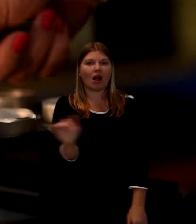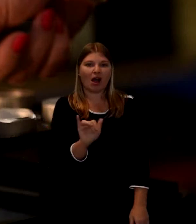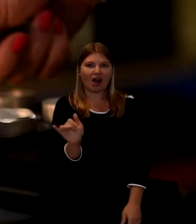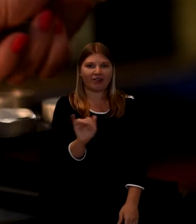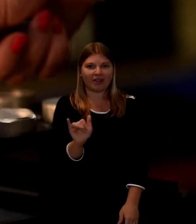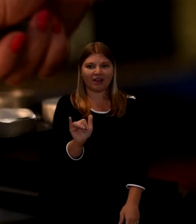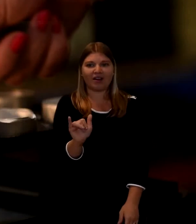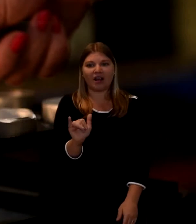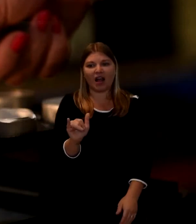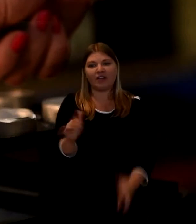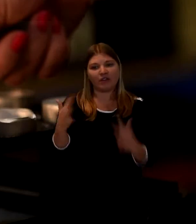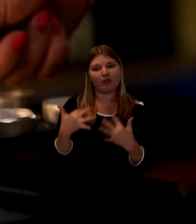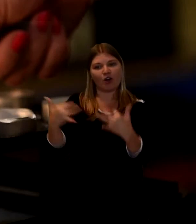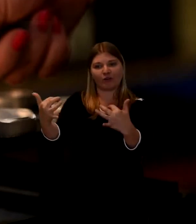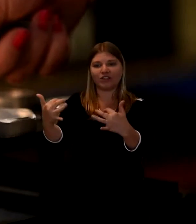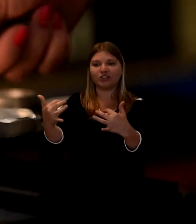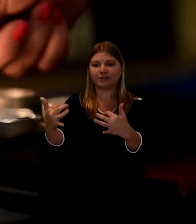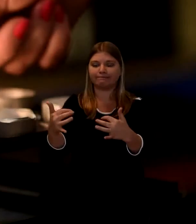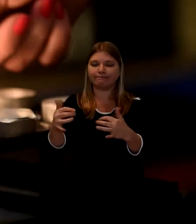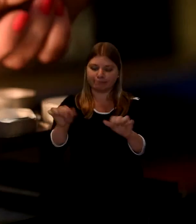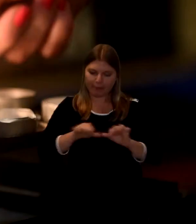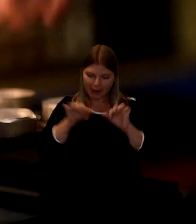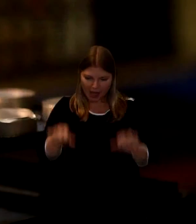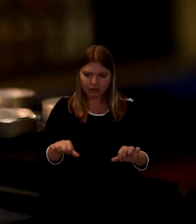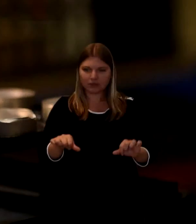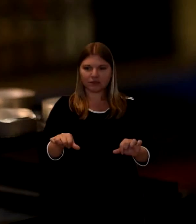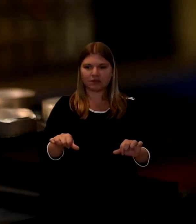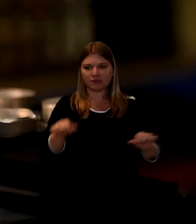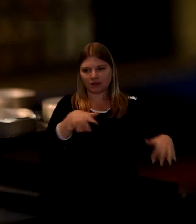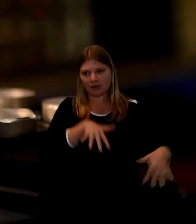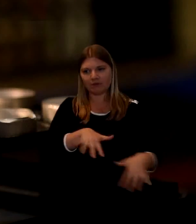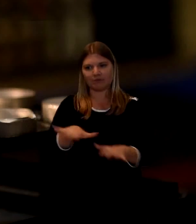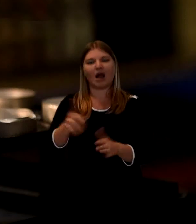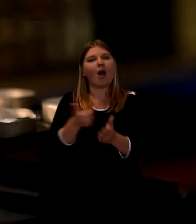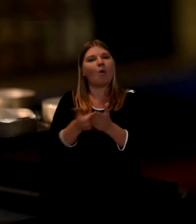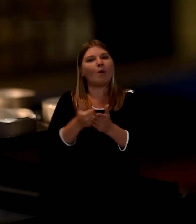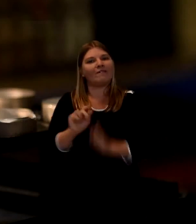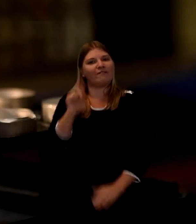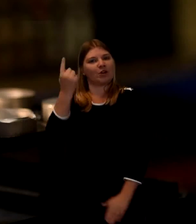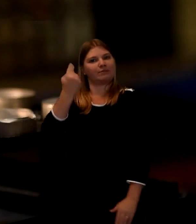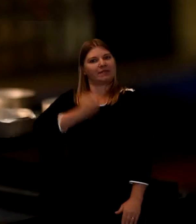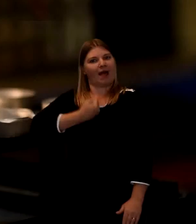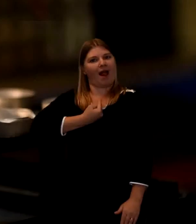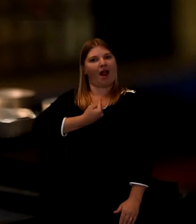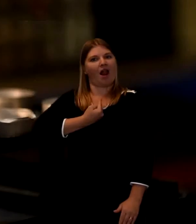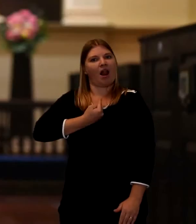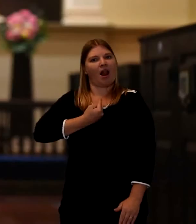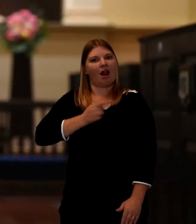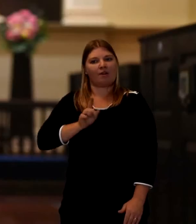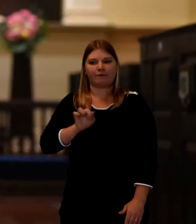and then sending them out again with god's blessing. And then I will always lead out at the end of the service.